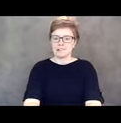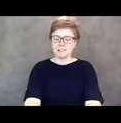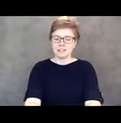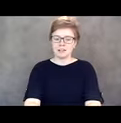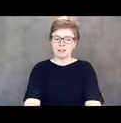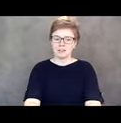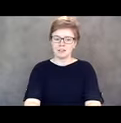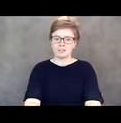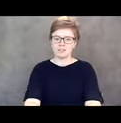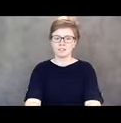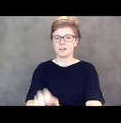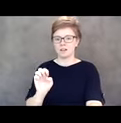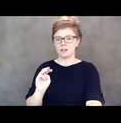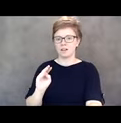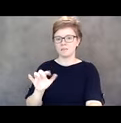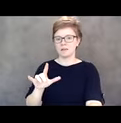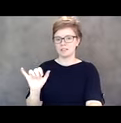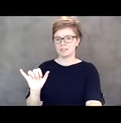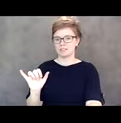So at this point, this is Emily,